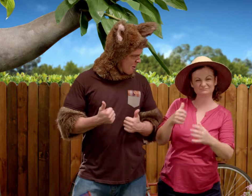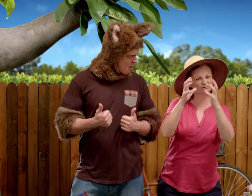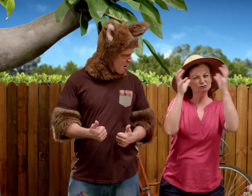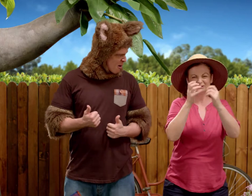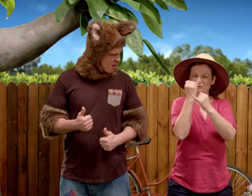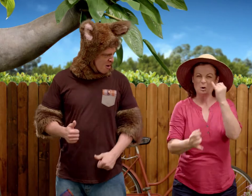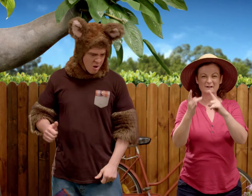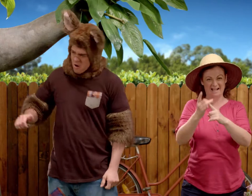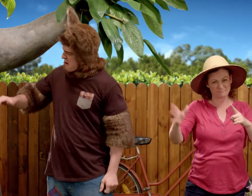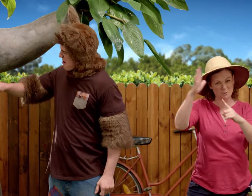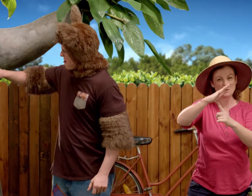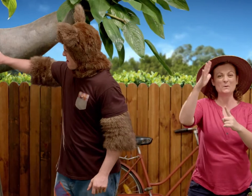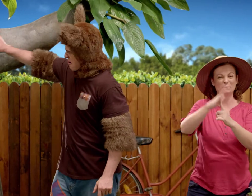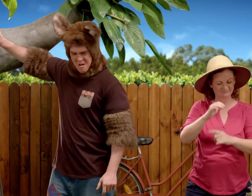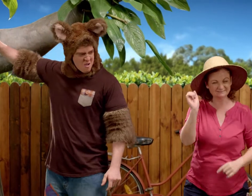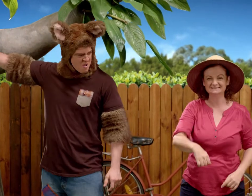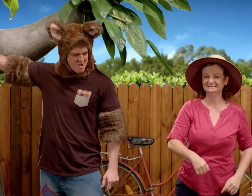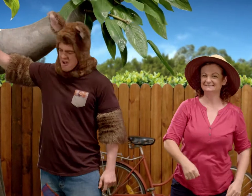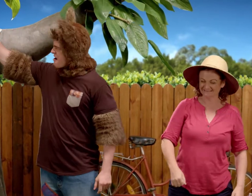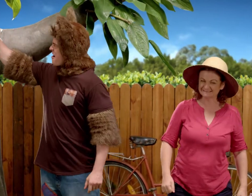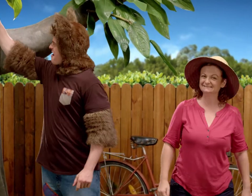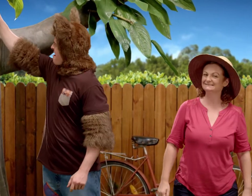Oh. Trees are very important.